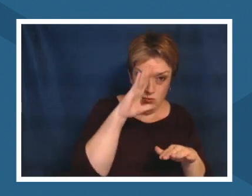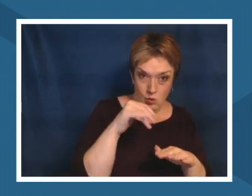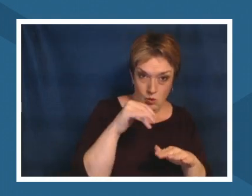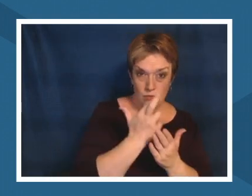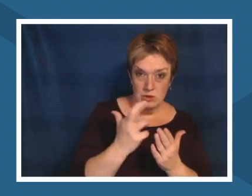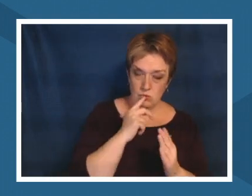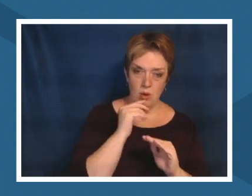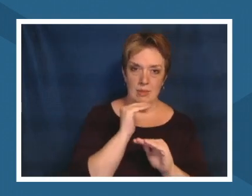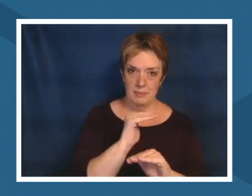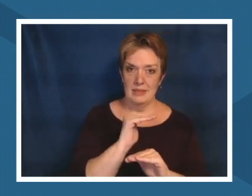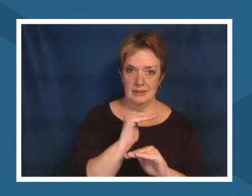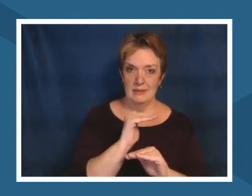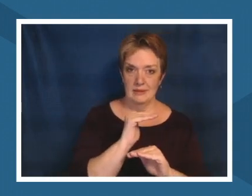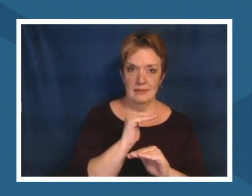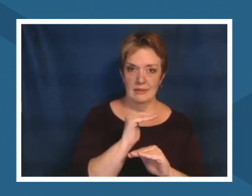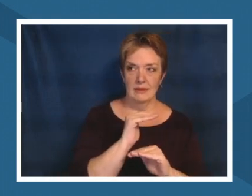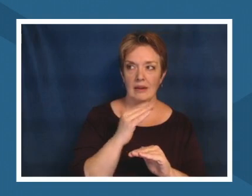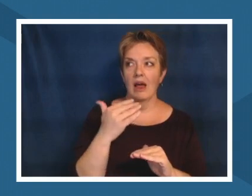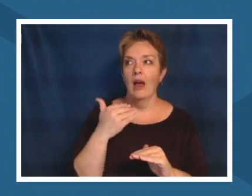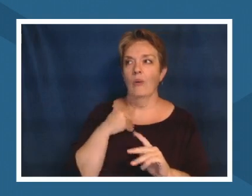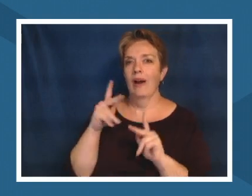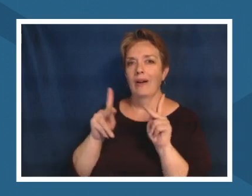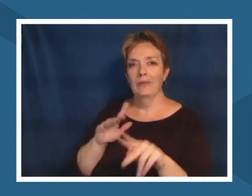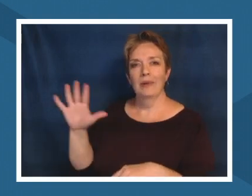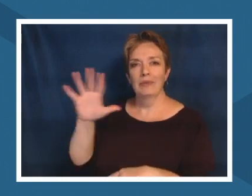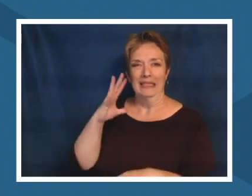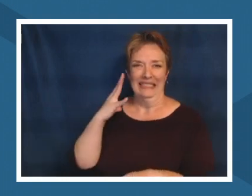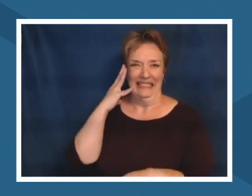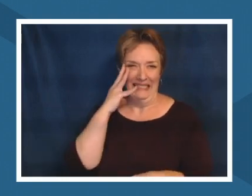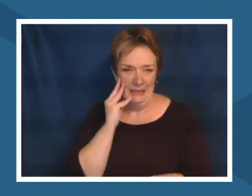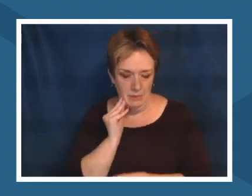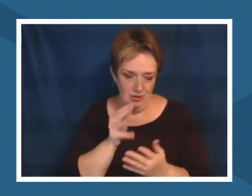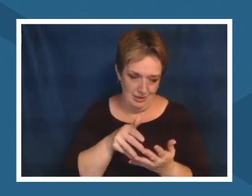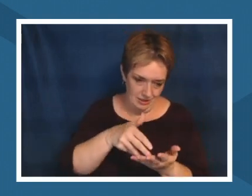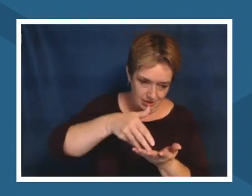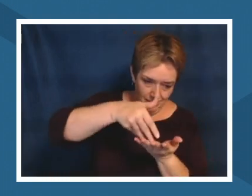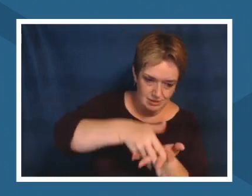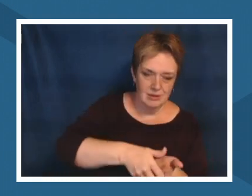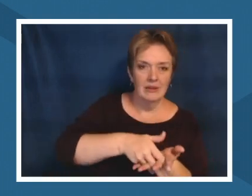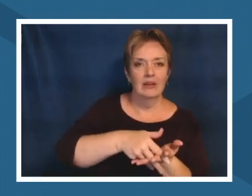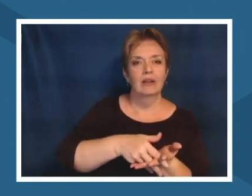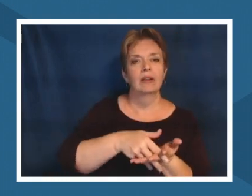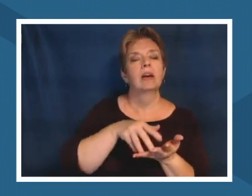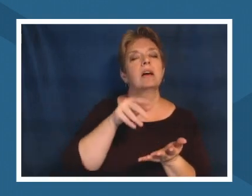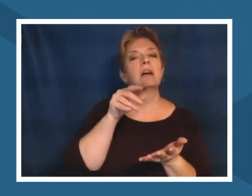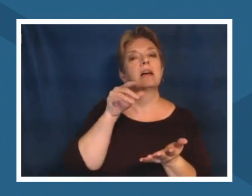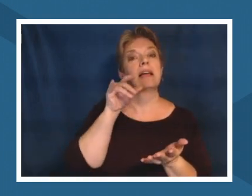there is human experience on this land